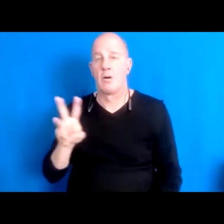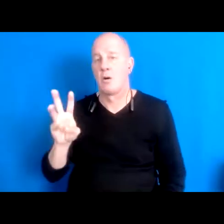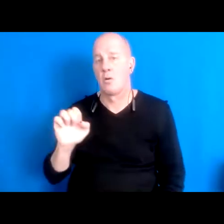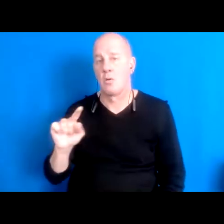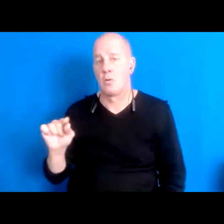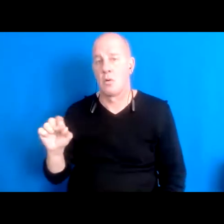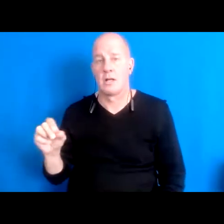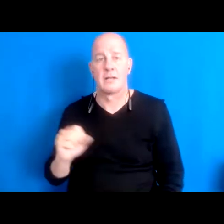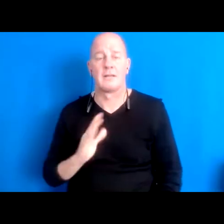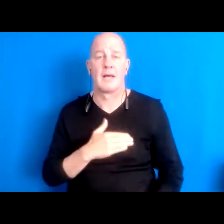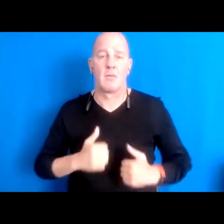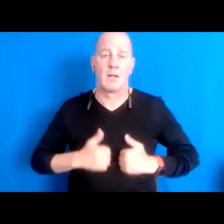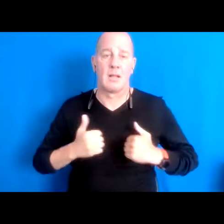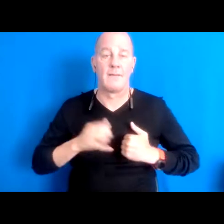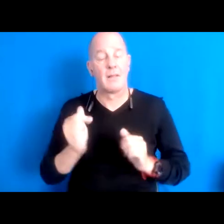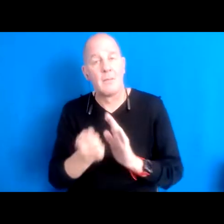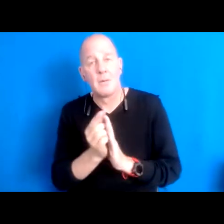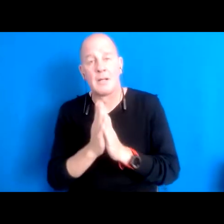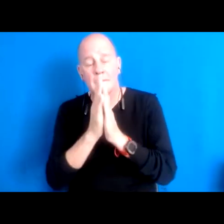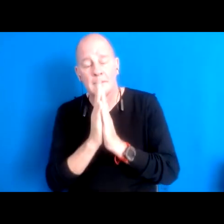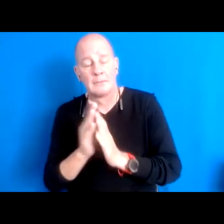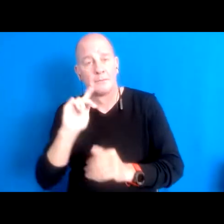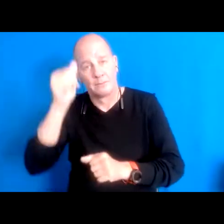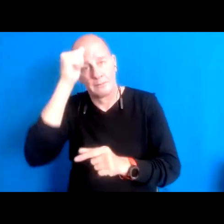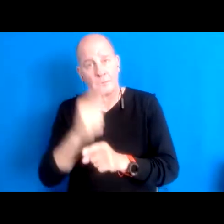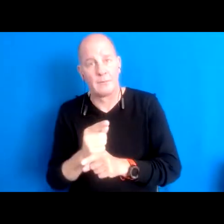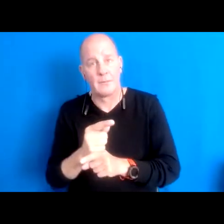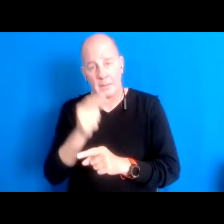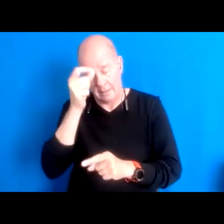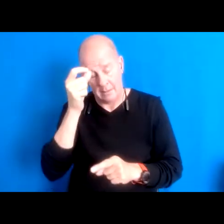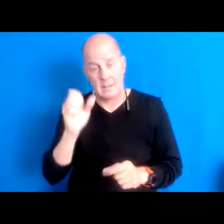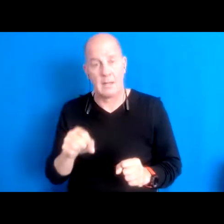praying for my brother and a bit of a frantic way I was able to drop into that knowing that